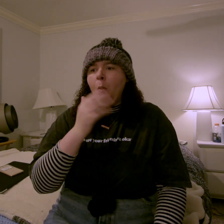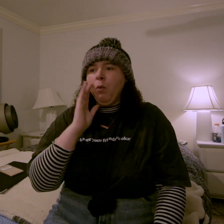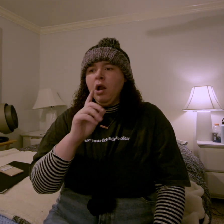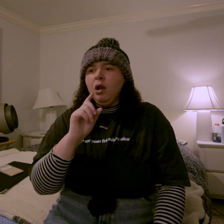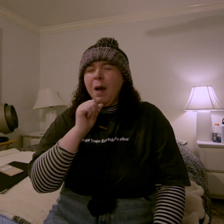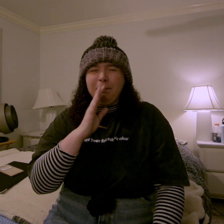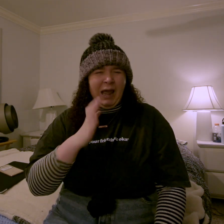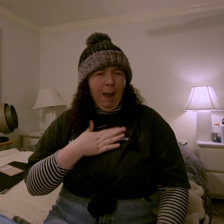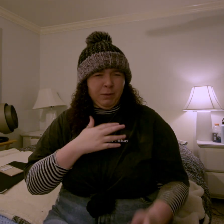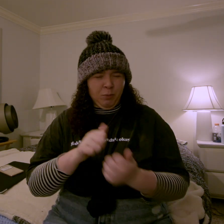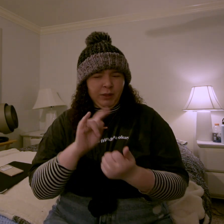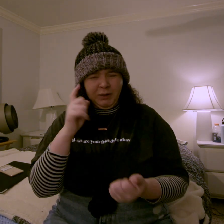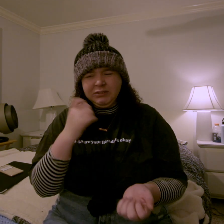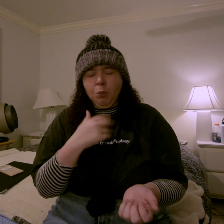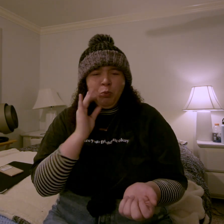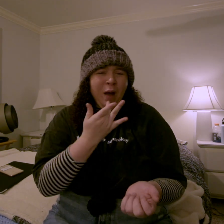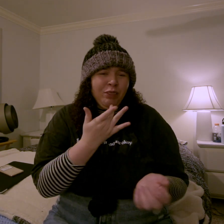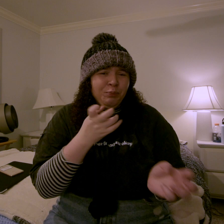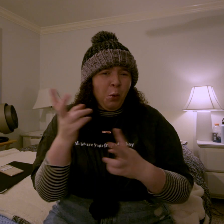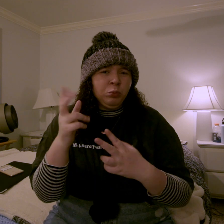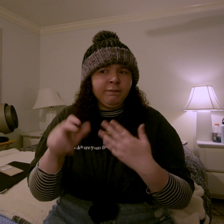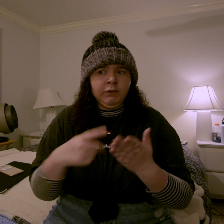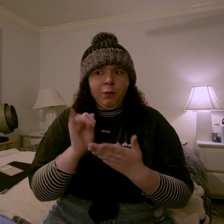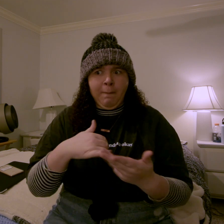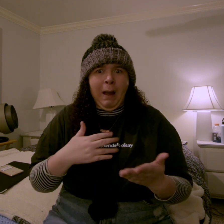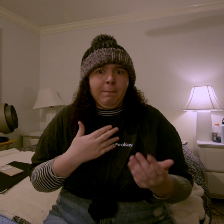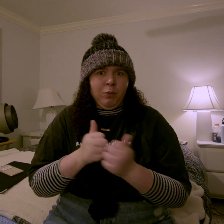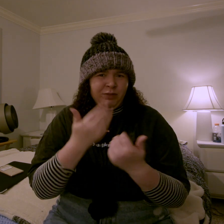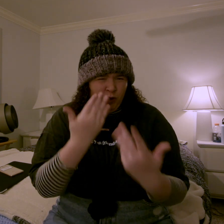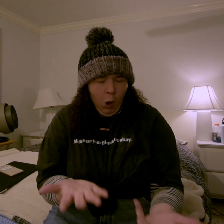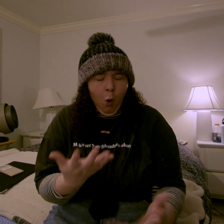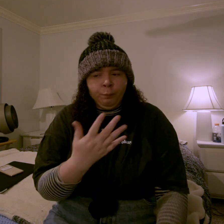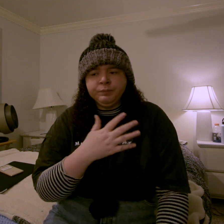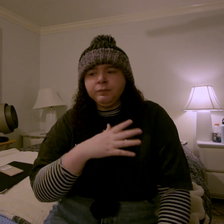i wouldn't be happy with it because i'd rather post a video i'm happy with, you know?